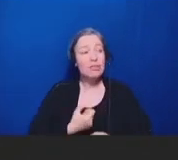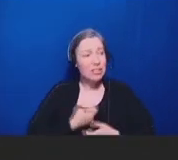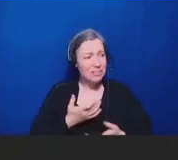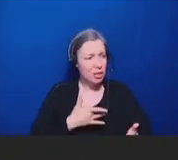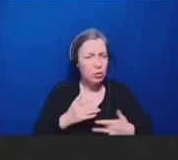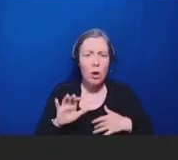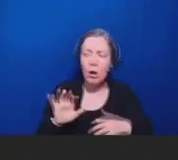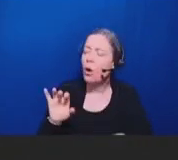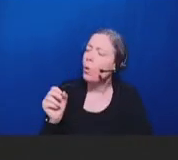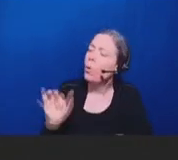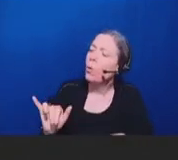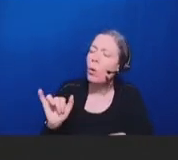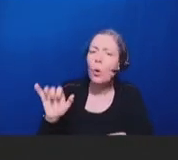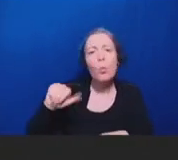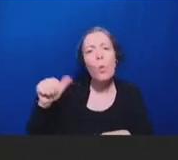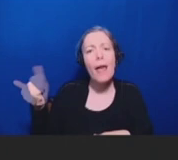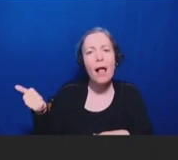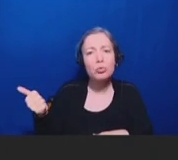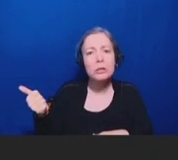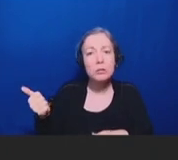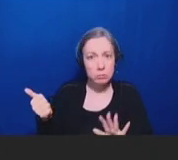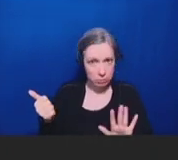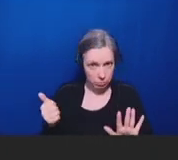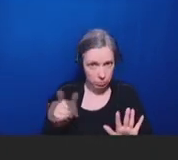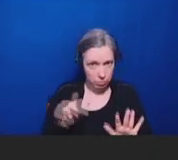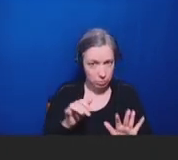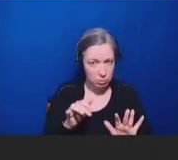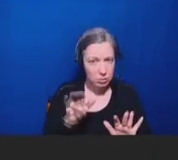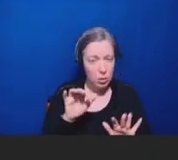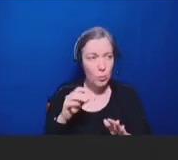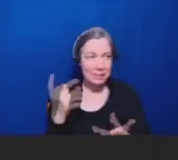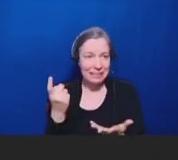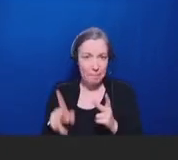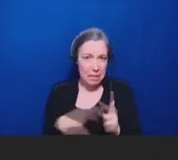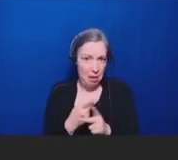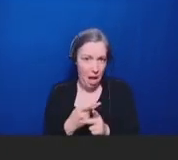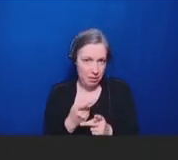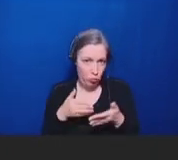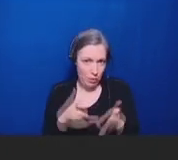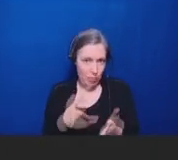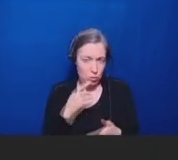what else?" or you know some variation of that. And basically, keep asking that until